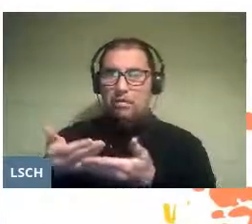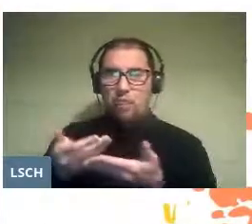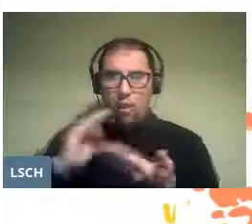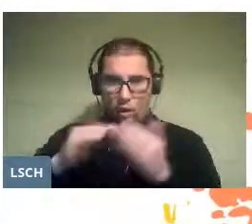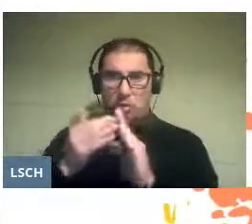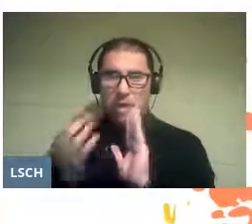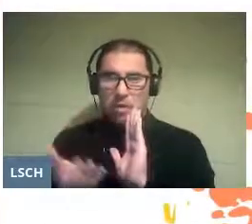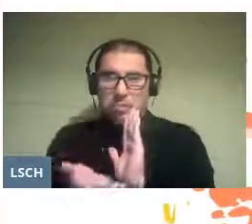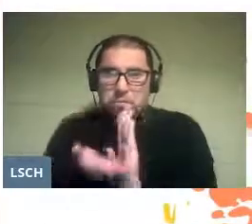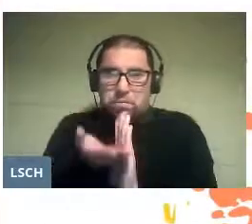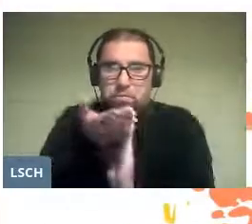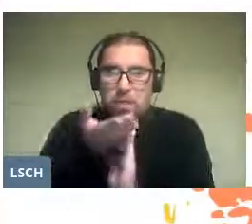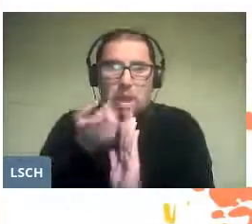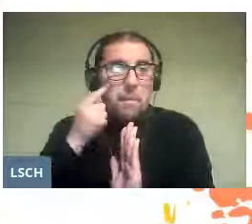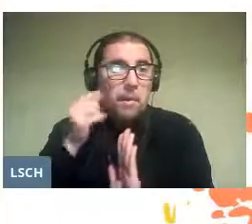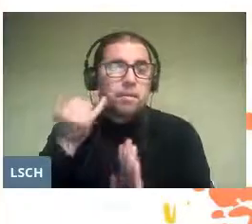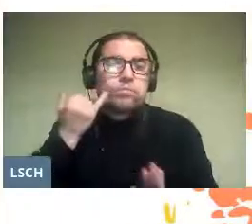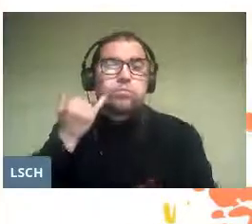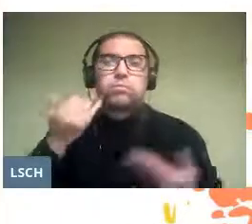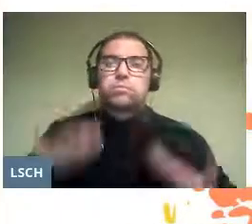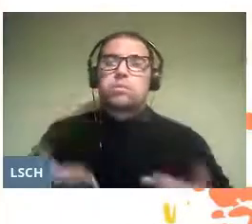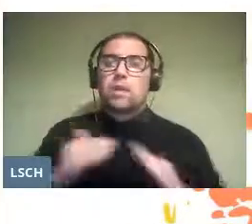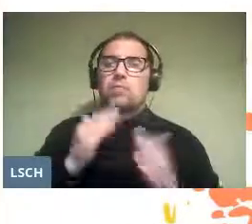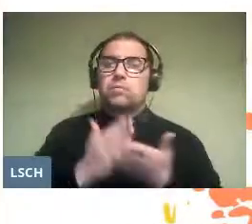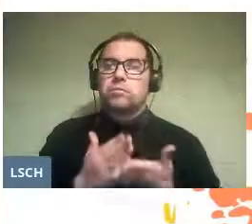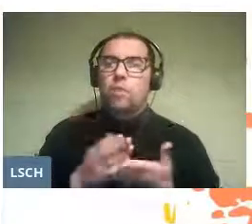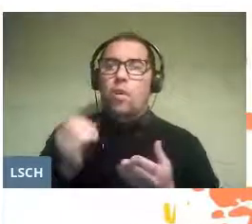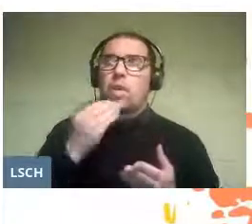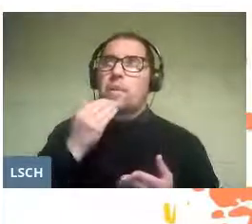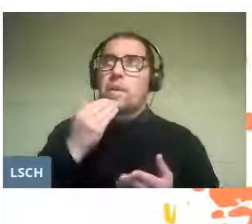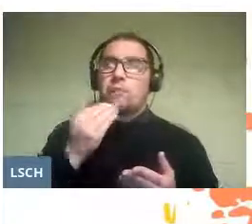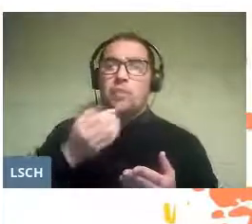but educational institutions and our own strength